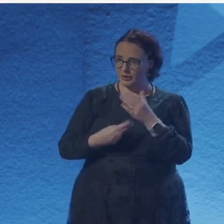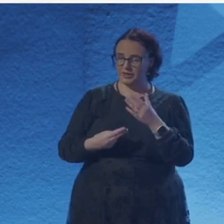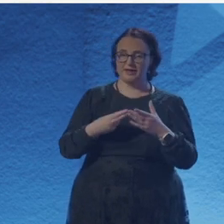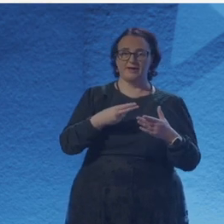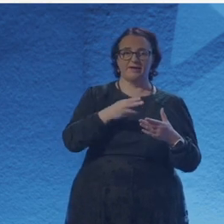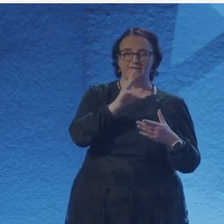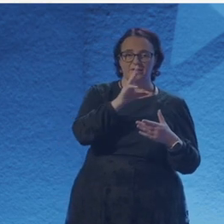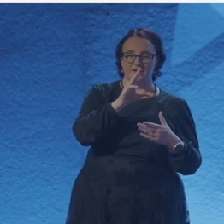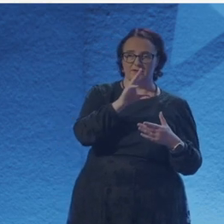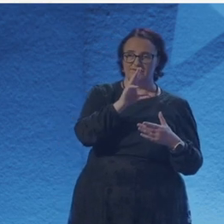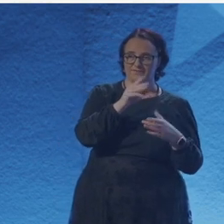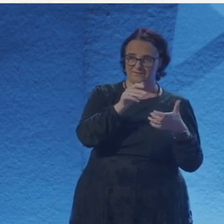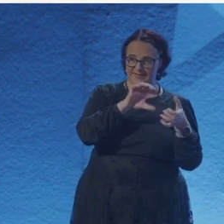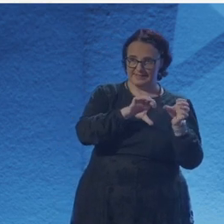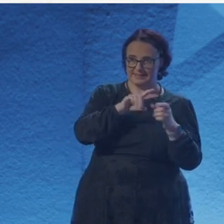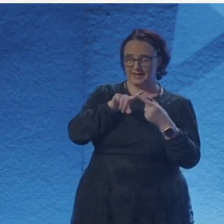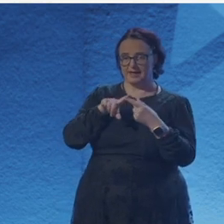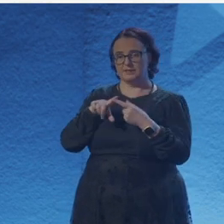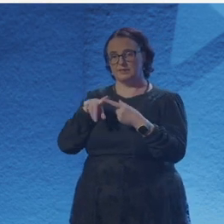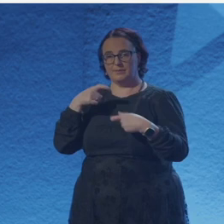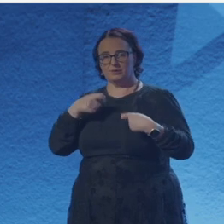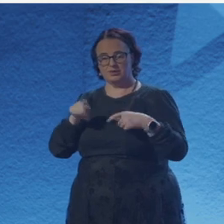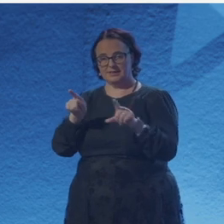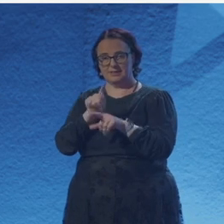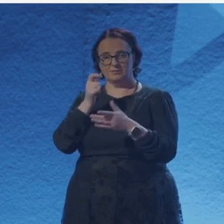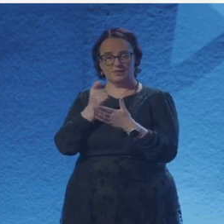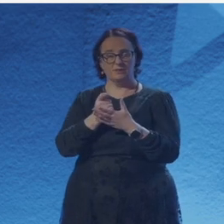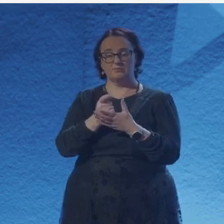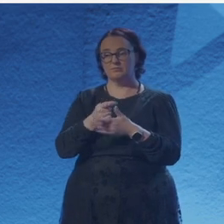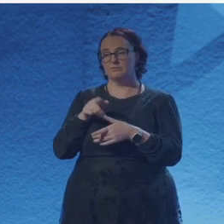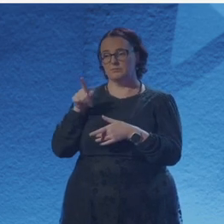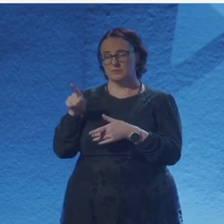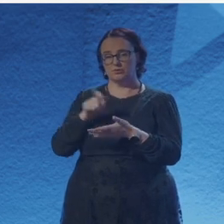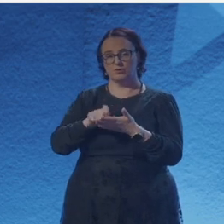scientists writing poetry, well, it certainly caused some trouble with his friends.